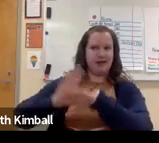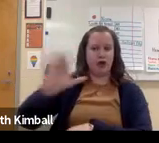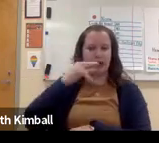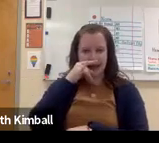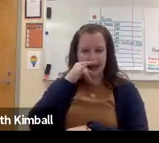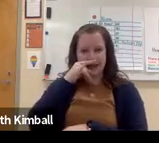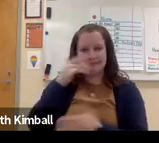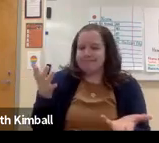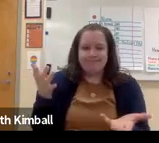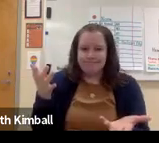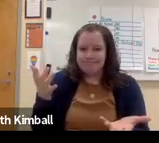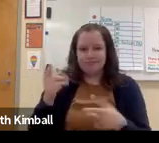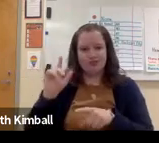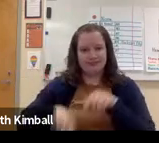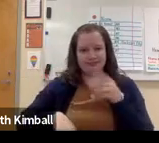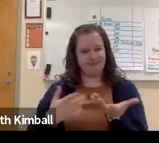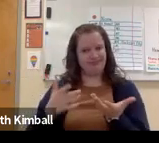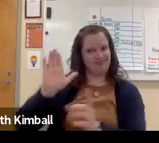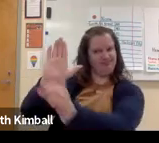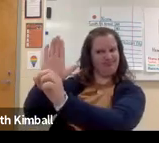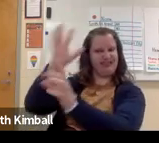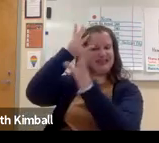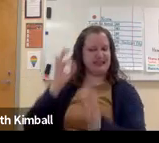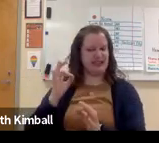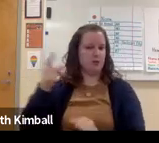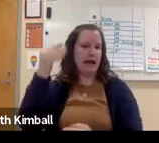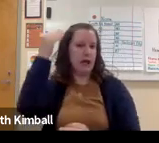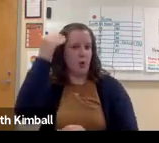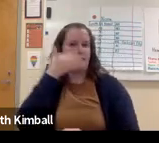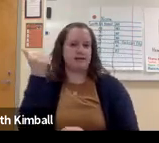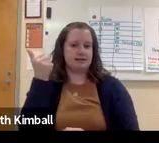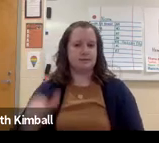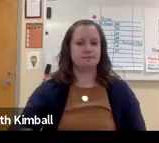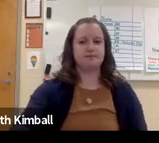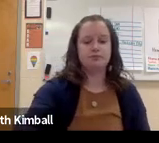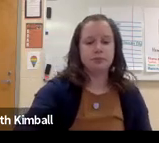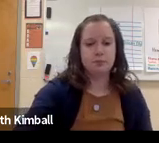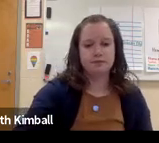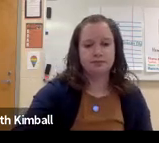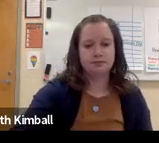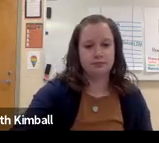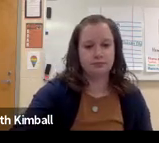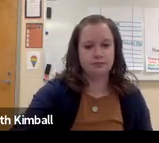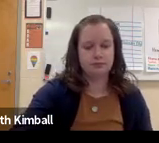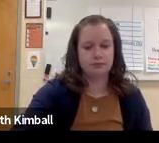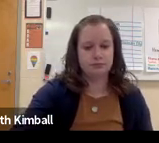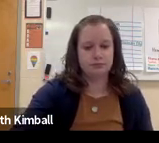So we can't judge parents based on what they choose to do for their child. It's their decision and we have to trust that they know best.